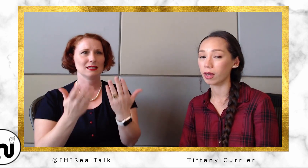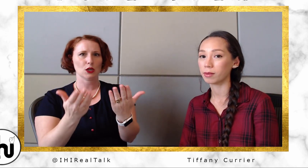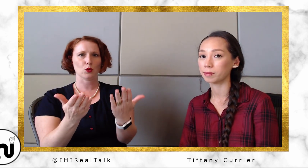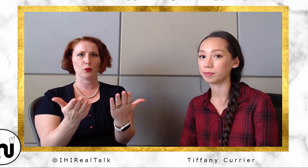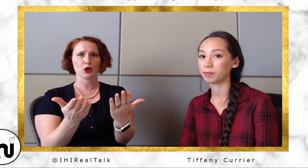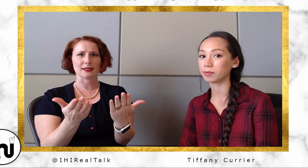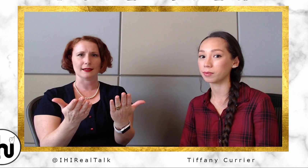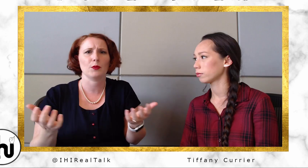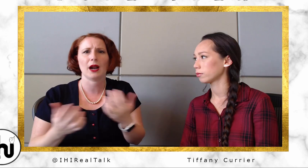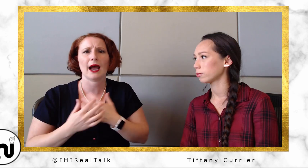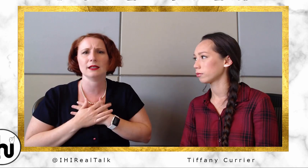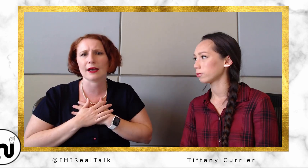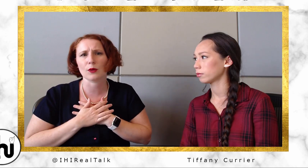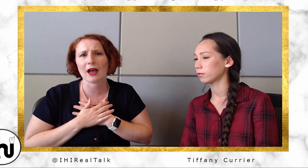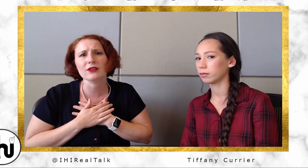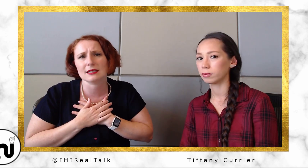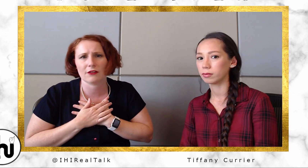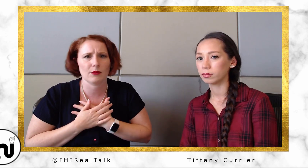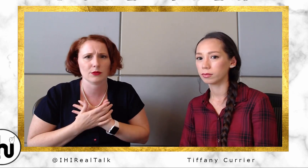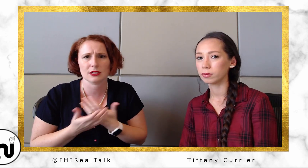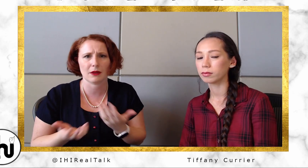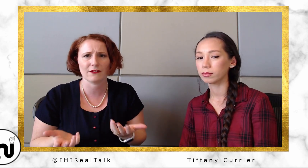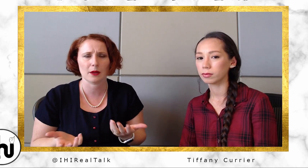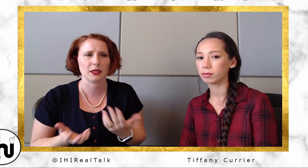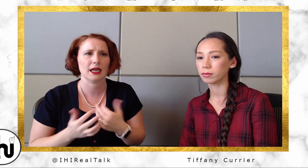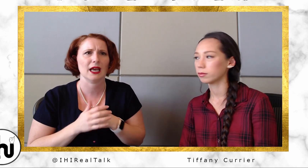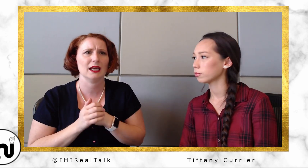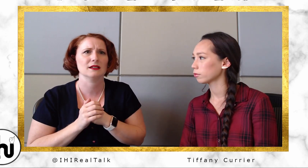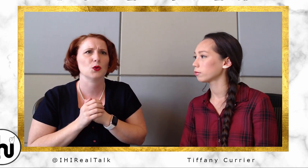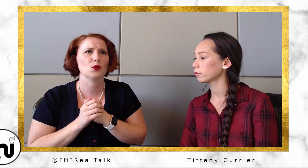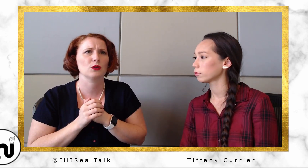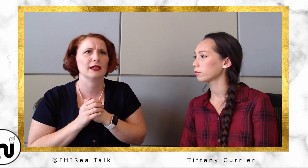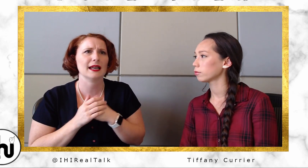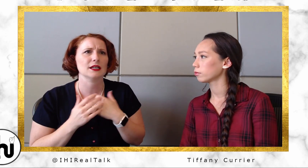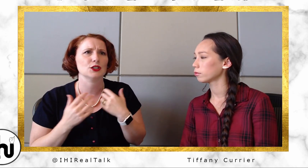real person. I don't have any Deaf members in my family and getting to